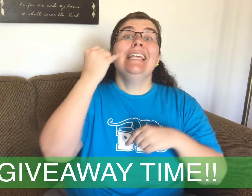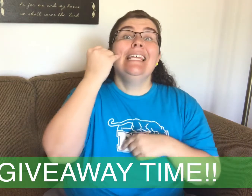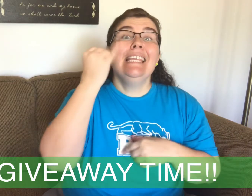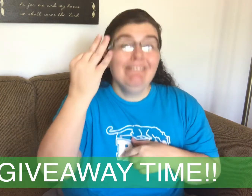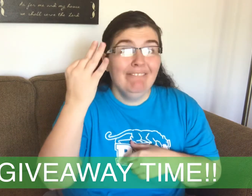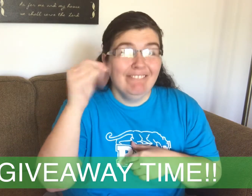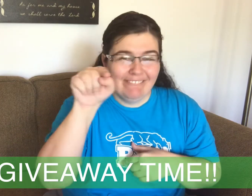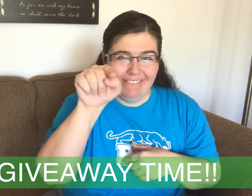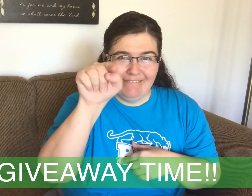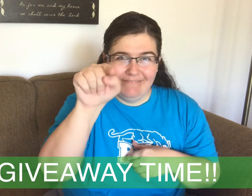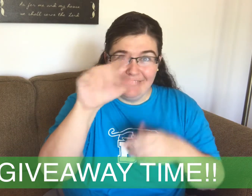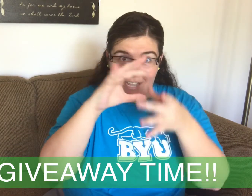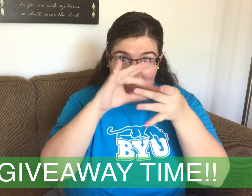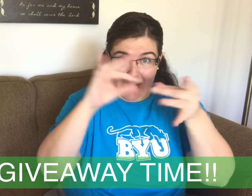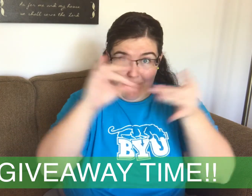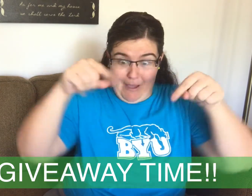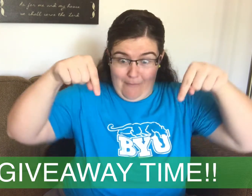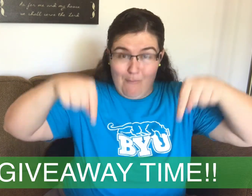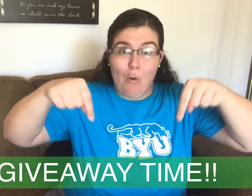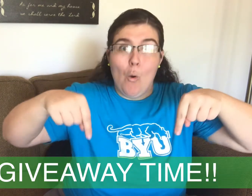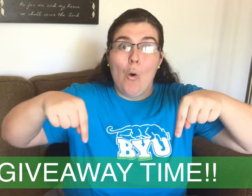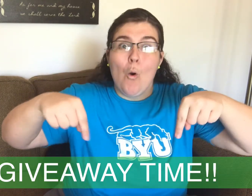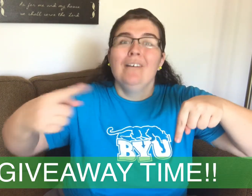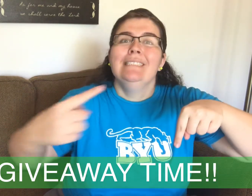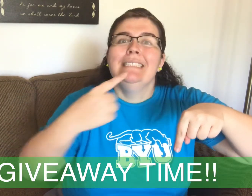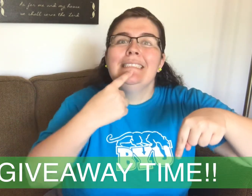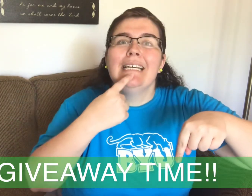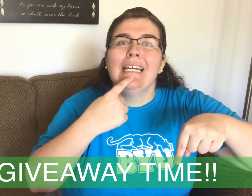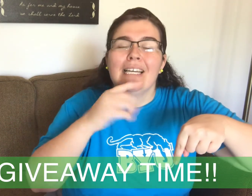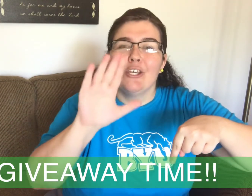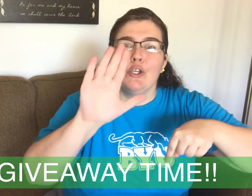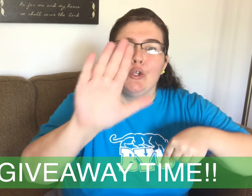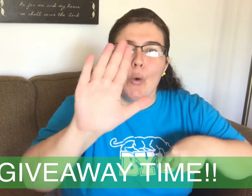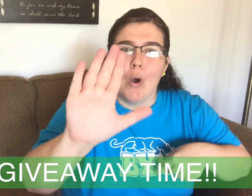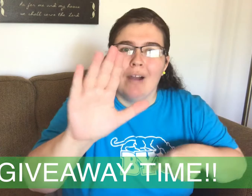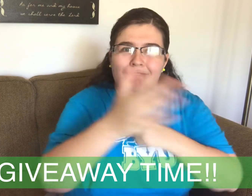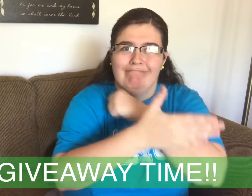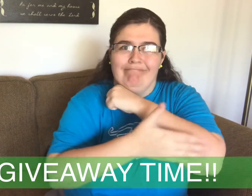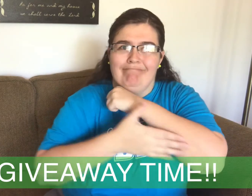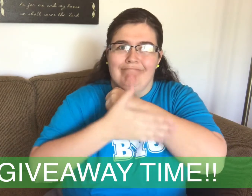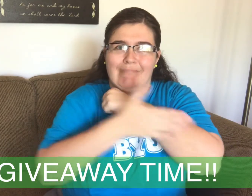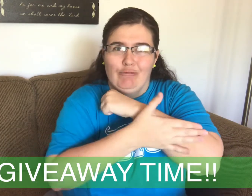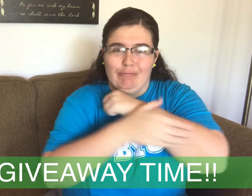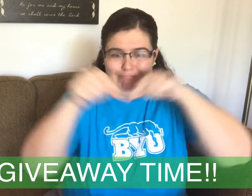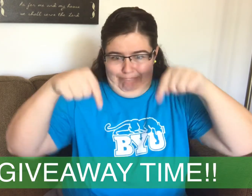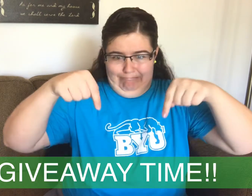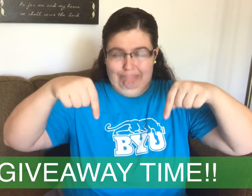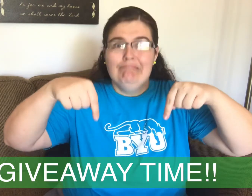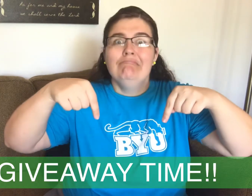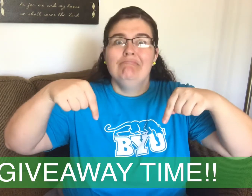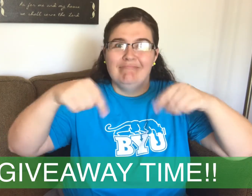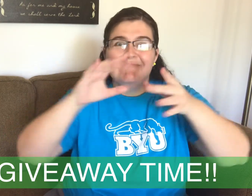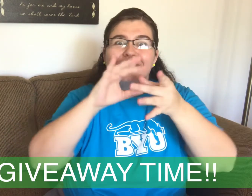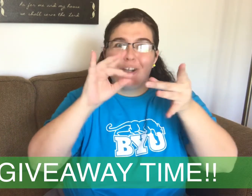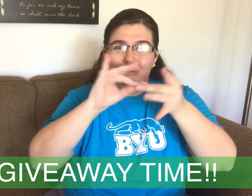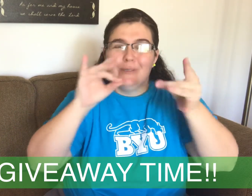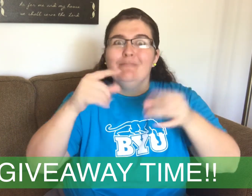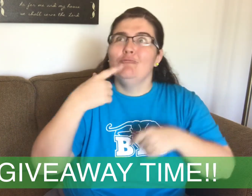Comment below saying the name of your country in the comments.